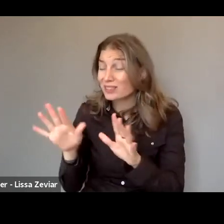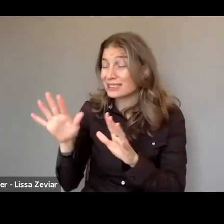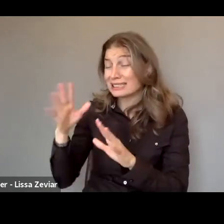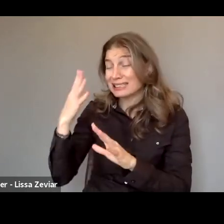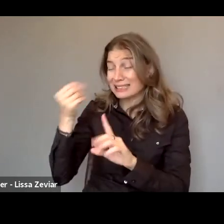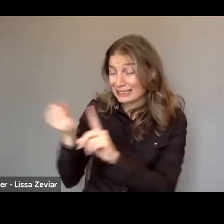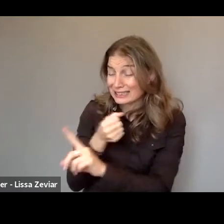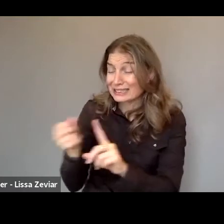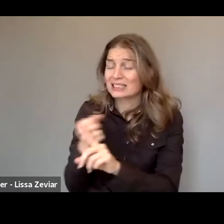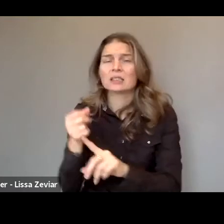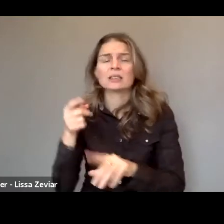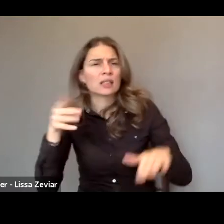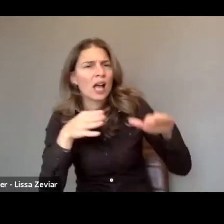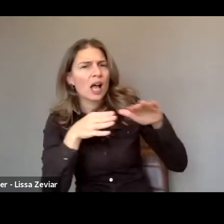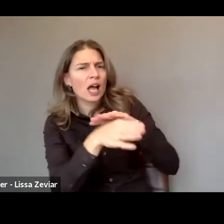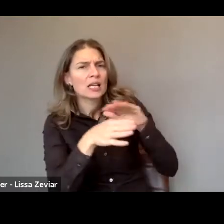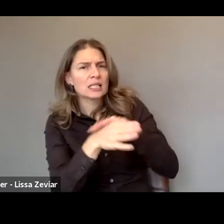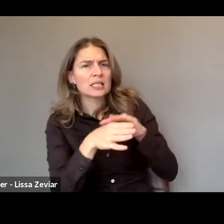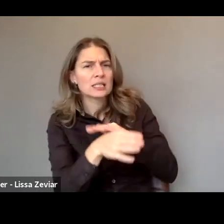who are women and girls with disabilities.